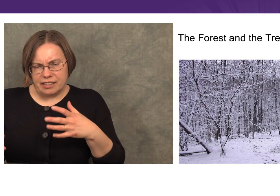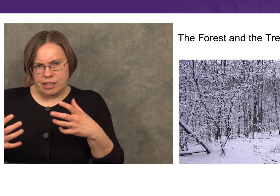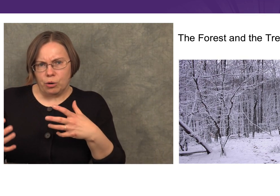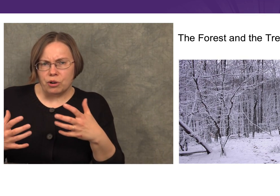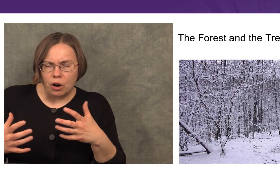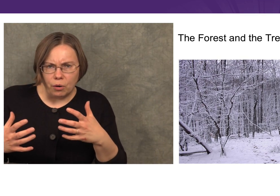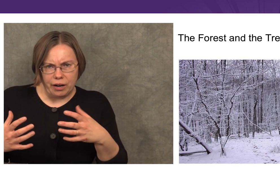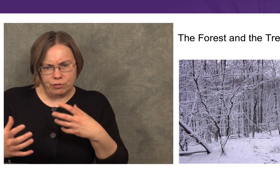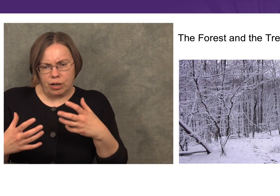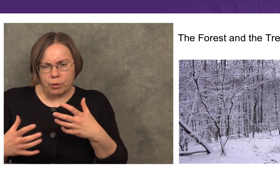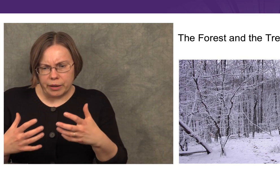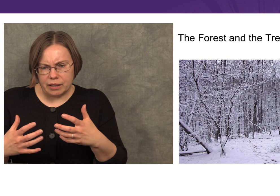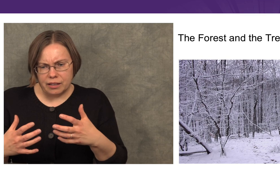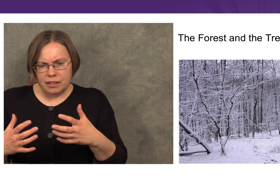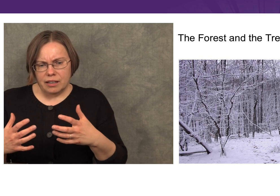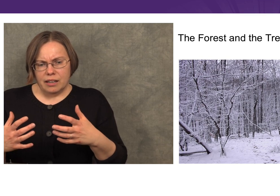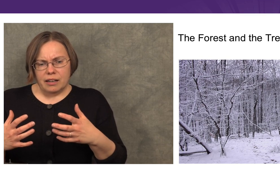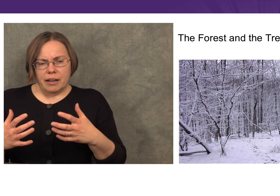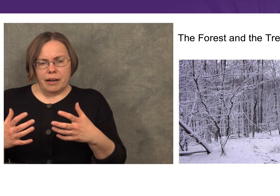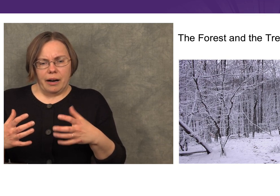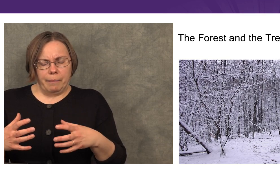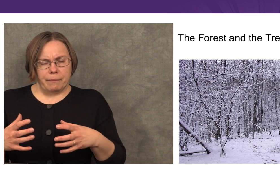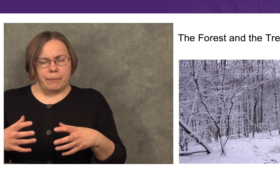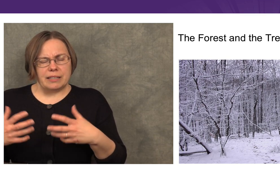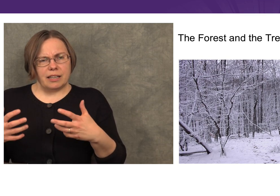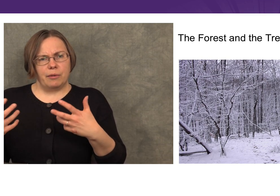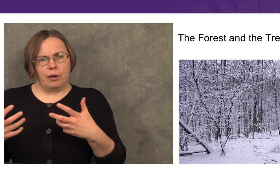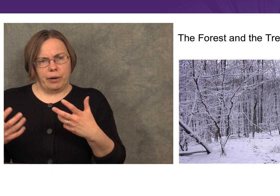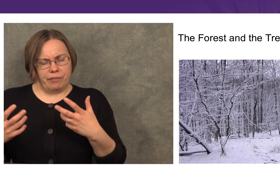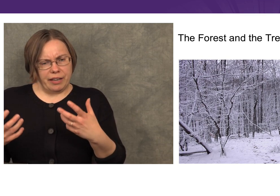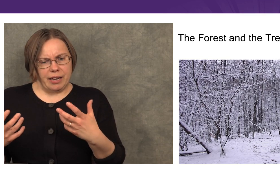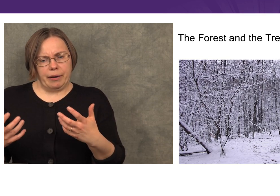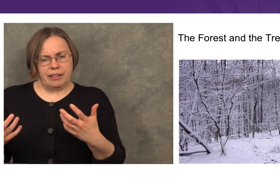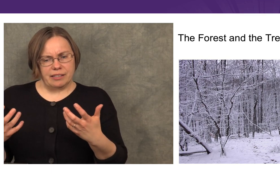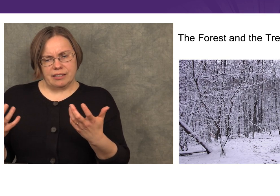that they don’t know or have trouble with. Basically, one way of thinking about this is